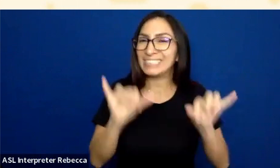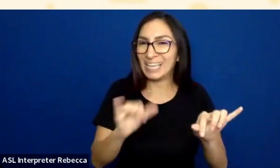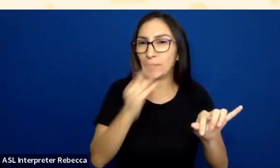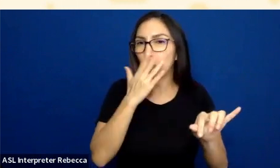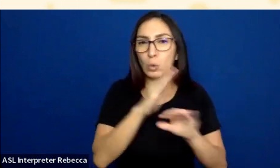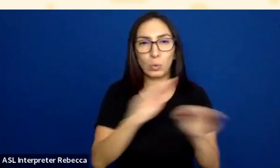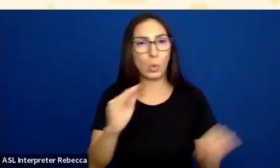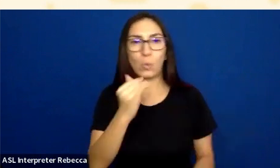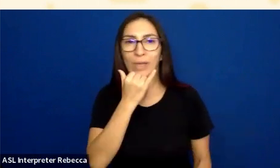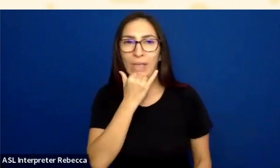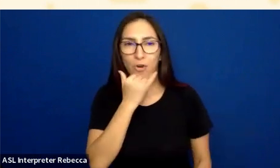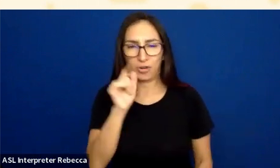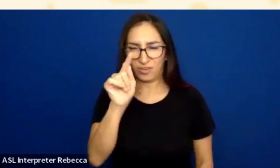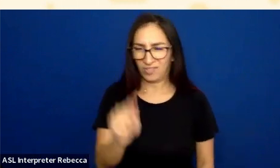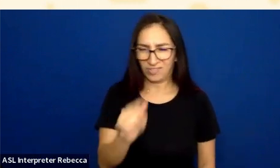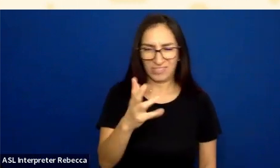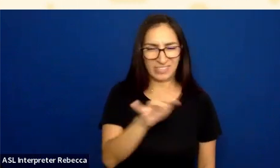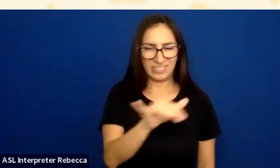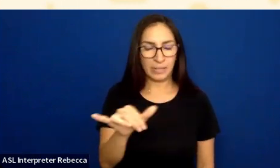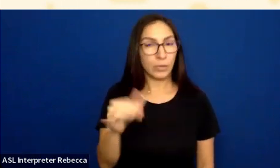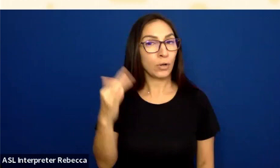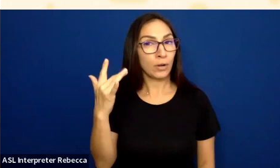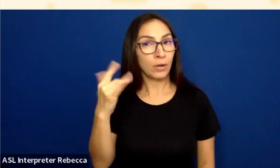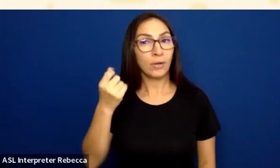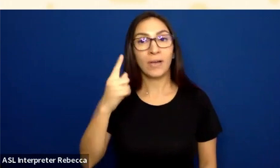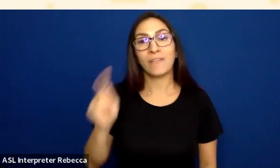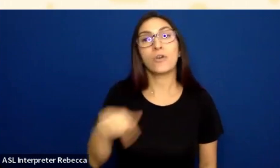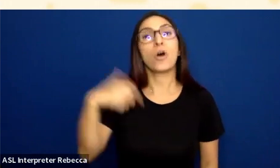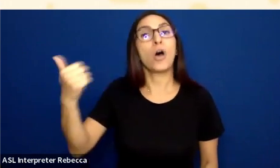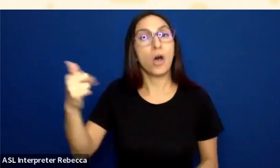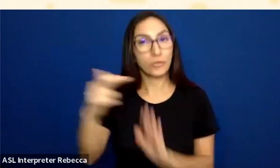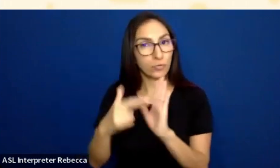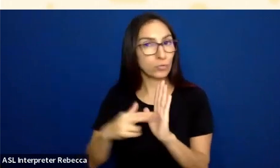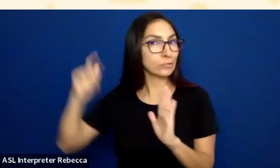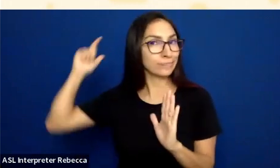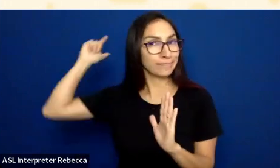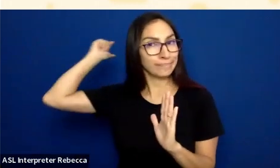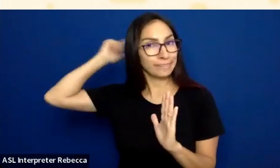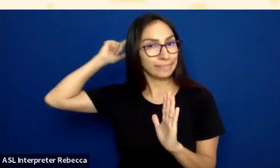It's because there is one other rule to be aware of in WCAG,